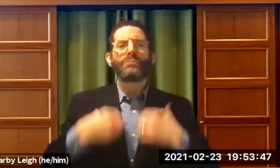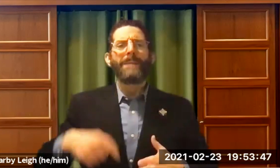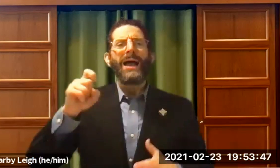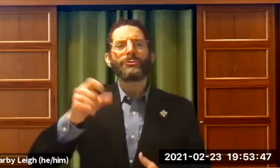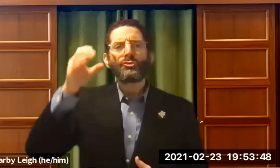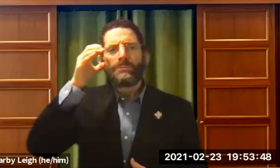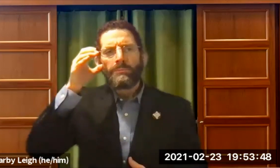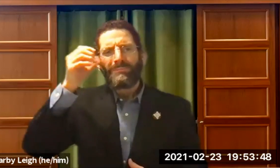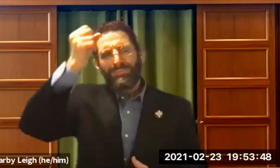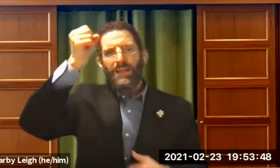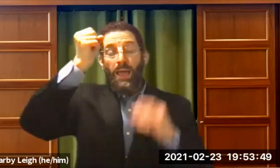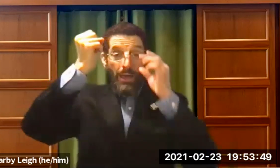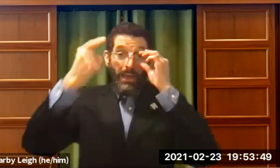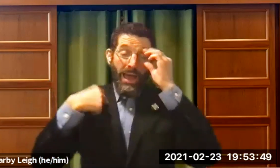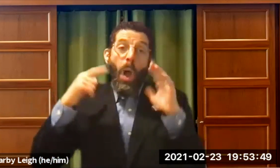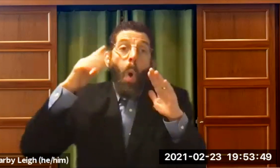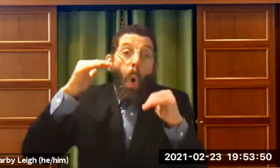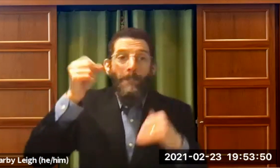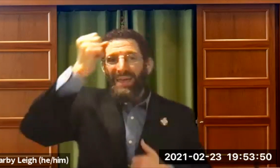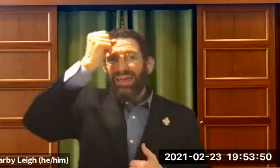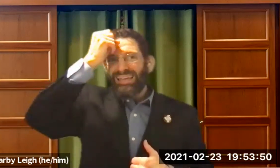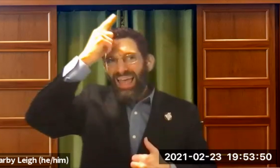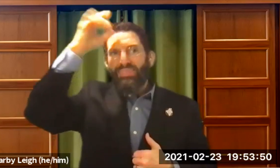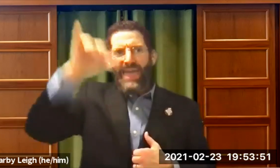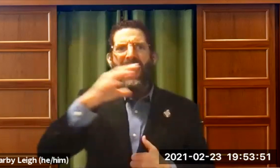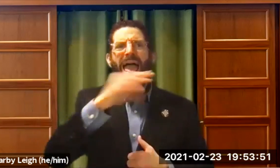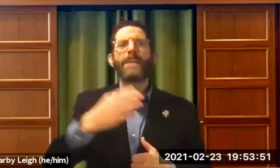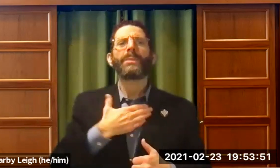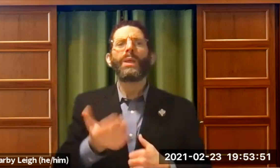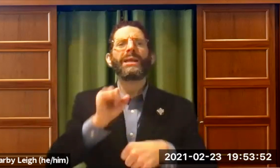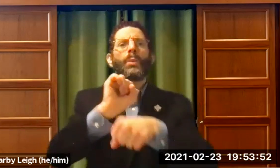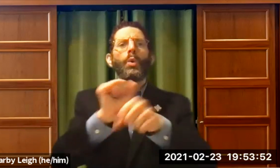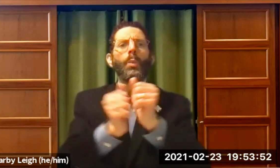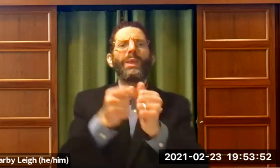life experience. Mopes the rabbis need to be most rabbis need to be aware. And I hope rabbis are